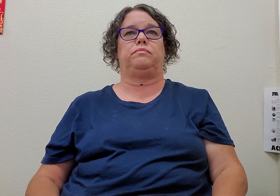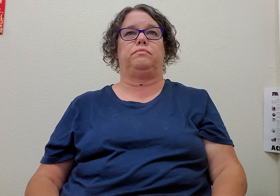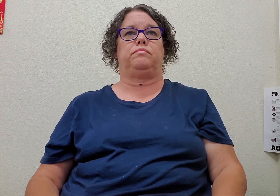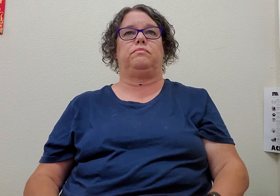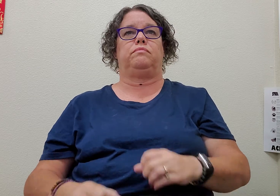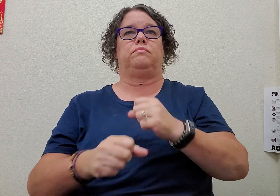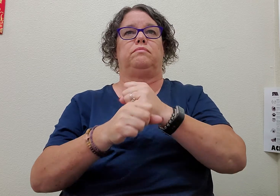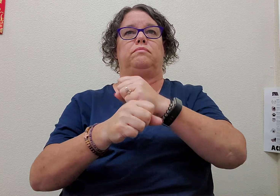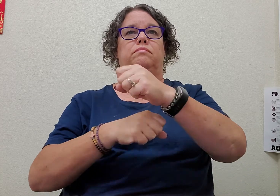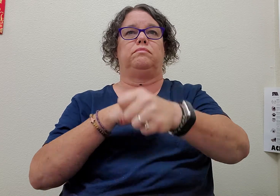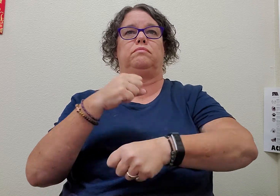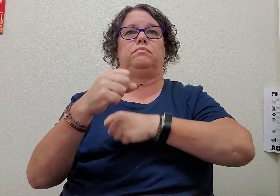year/one year